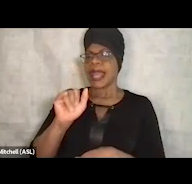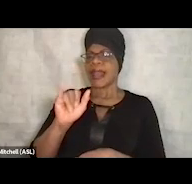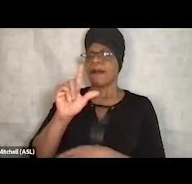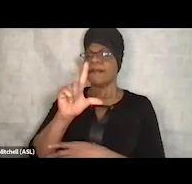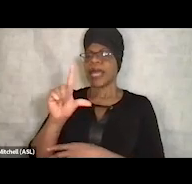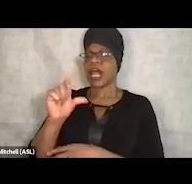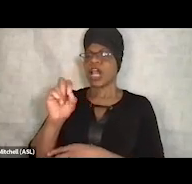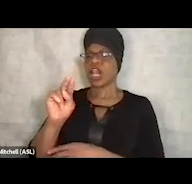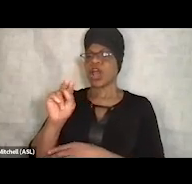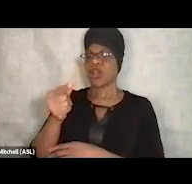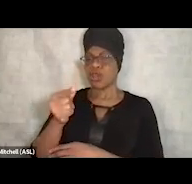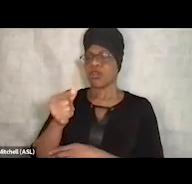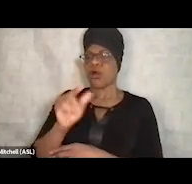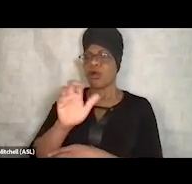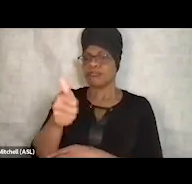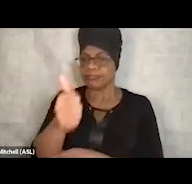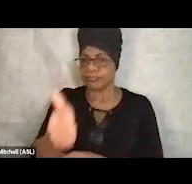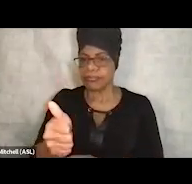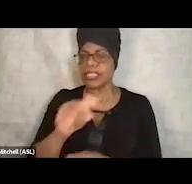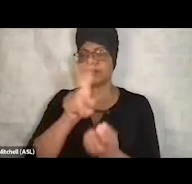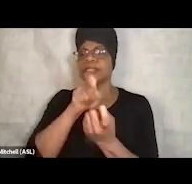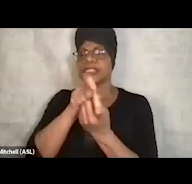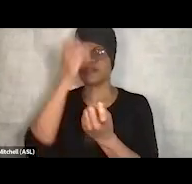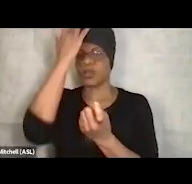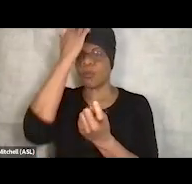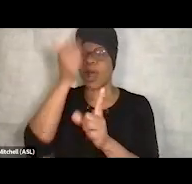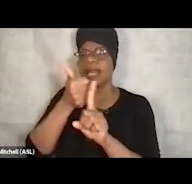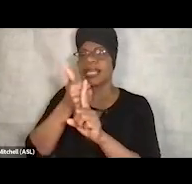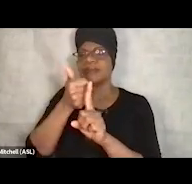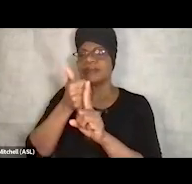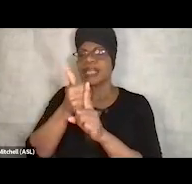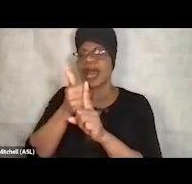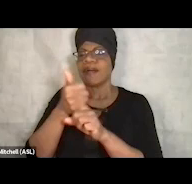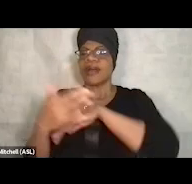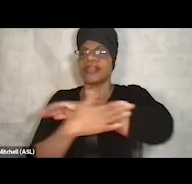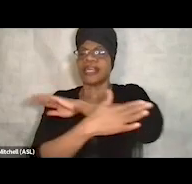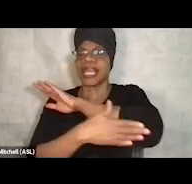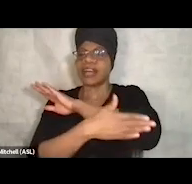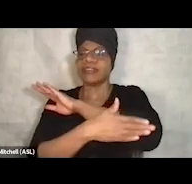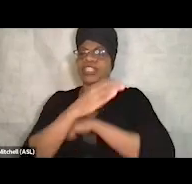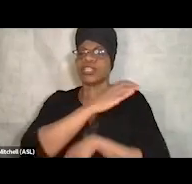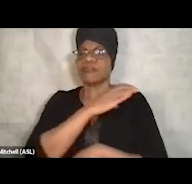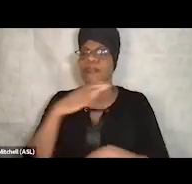because he was a County Commissioner. He was really advocating for repurposing